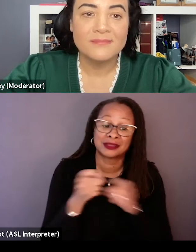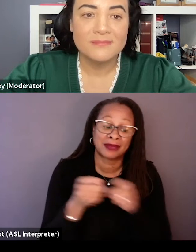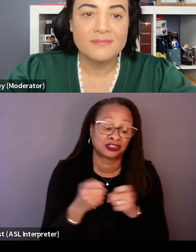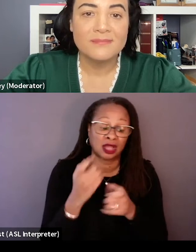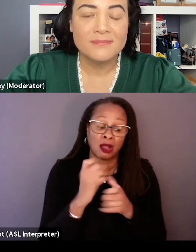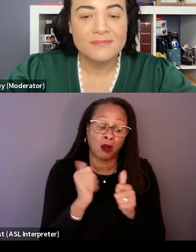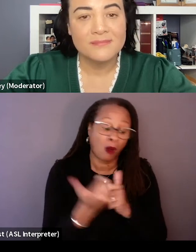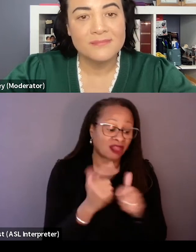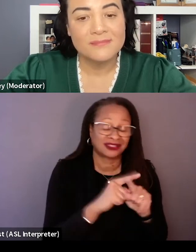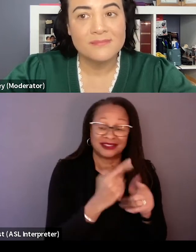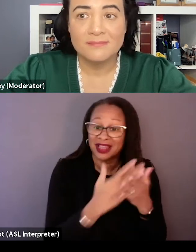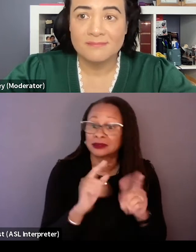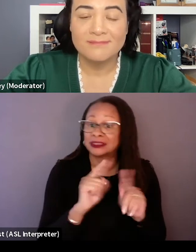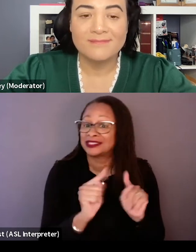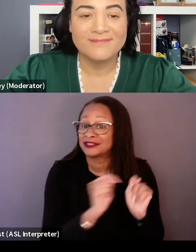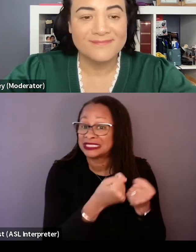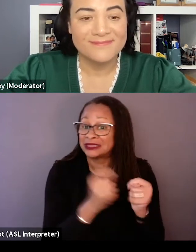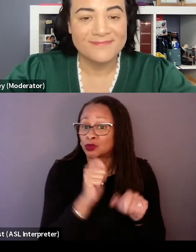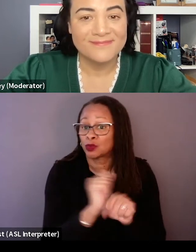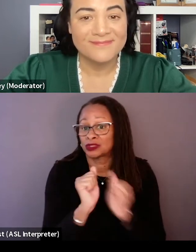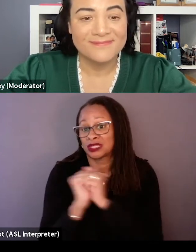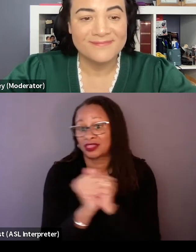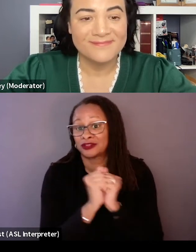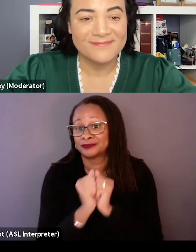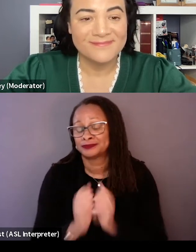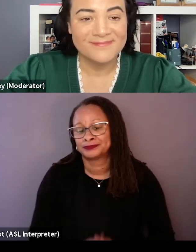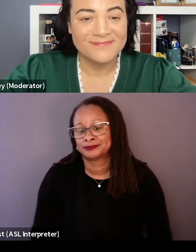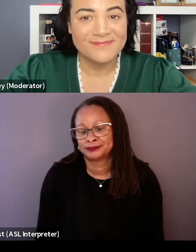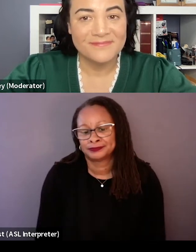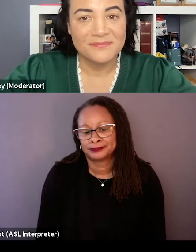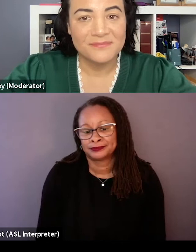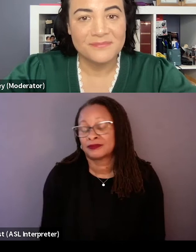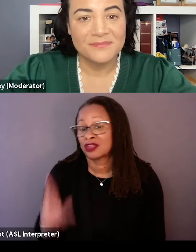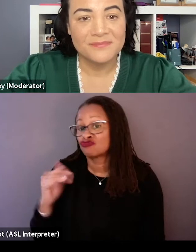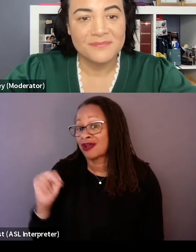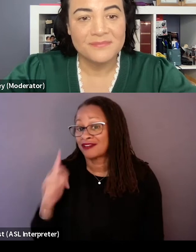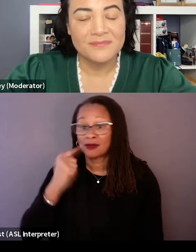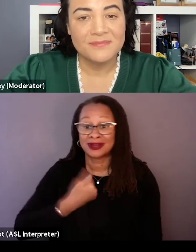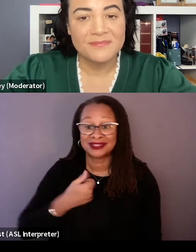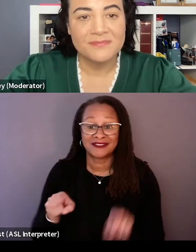and all the different teams who were working together. For me, from a director's point of view,